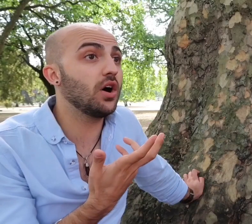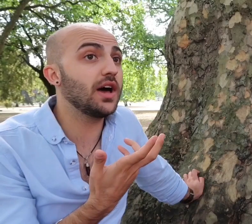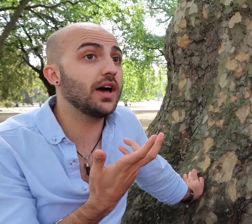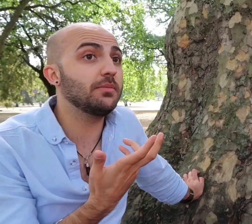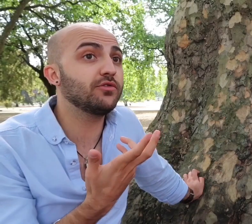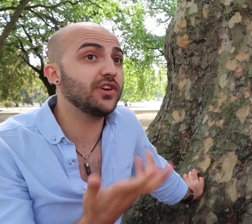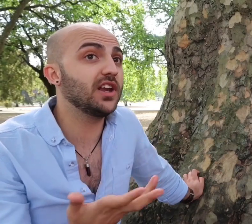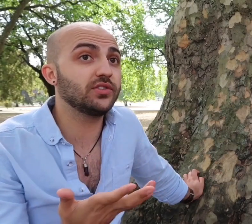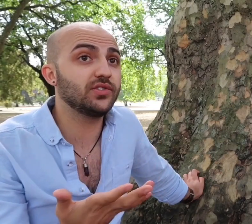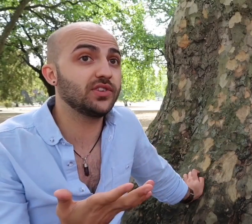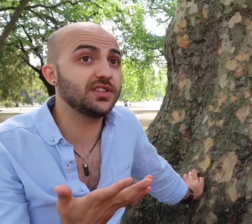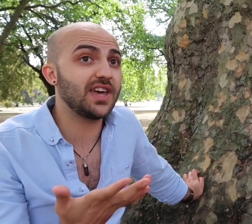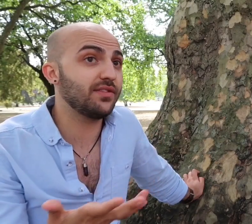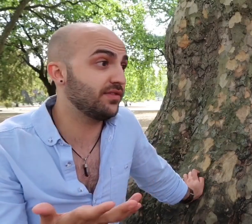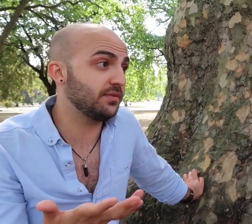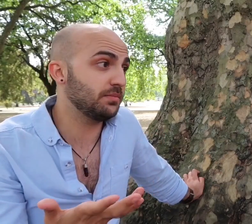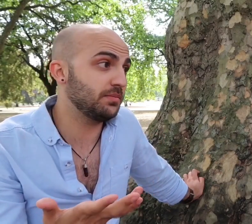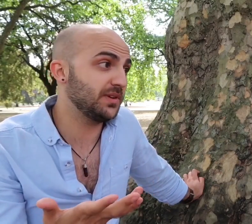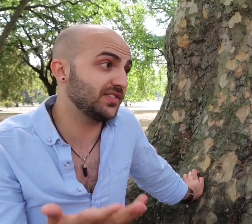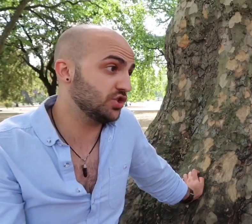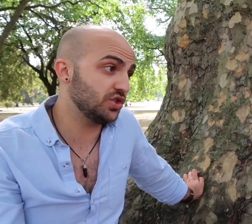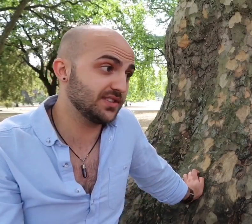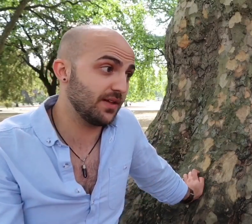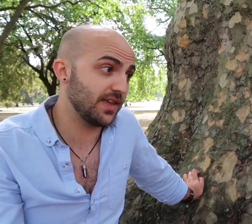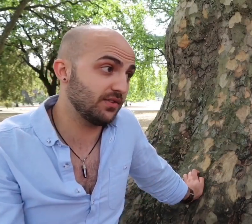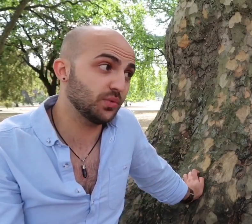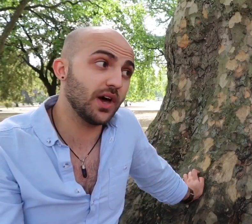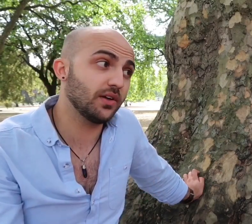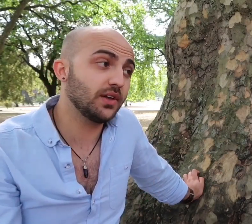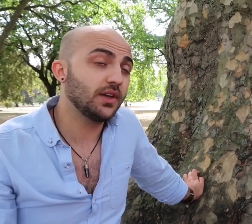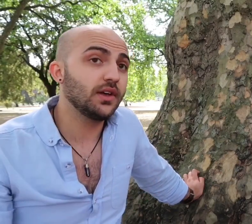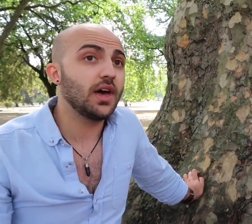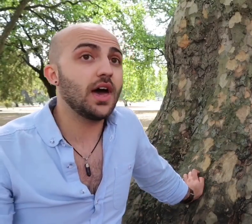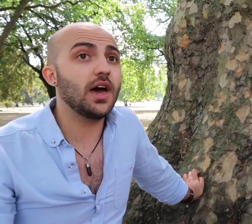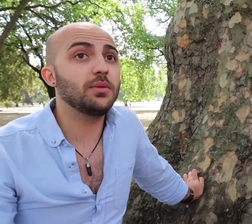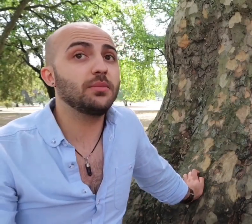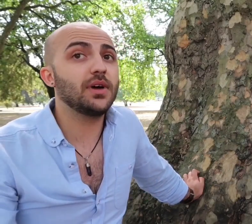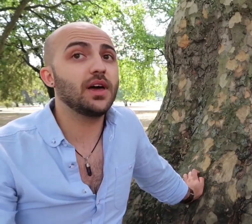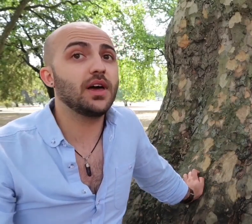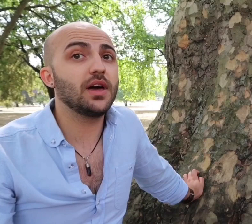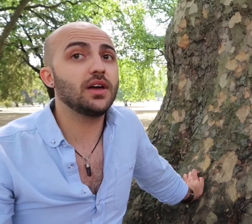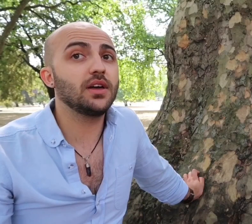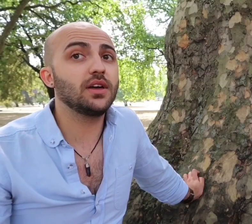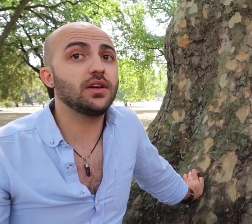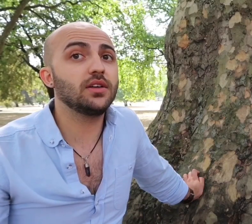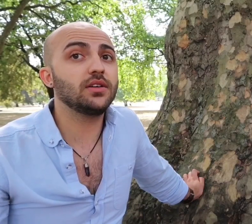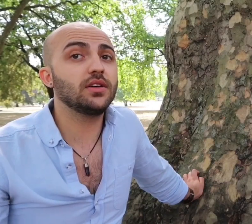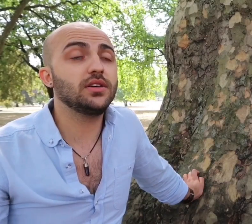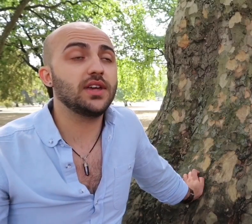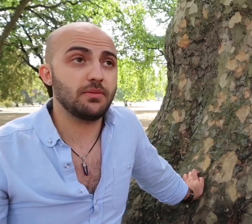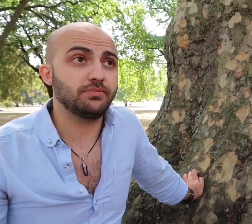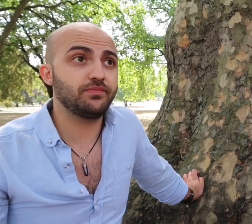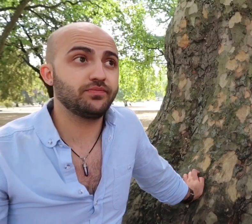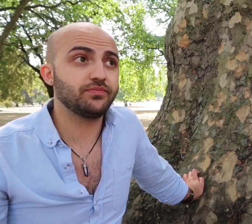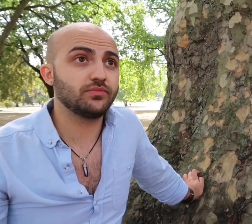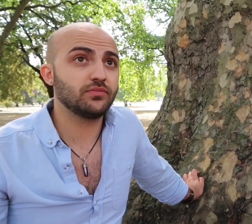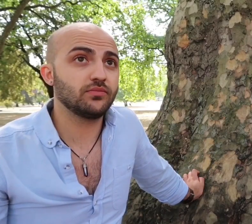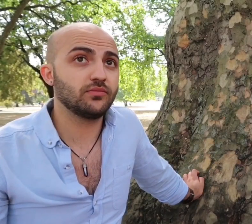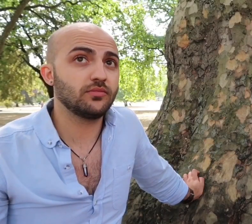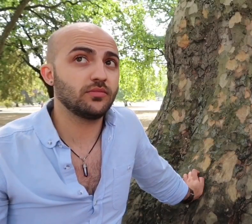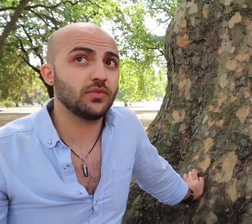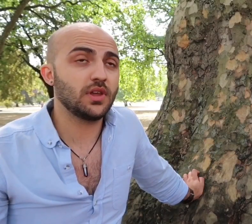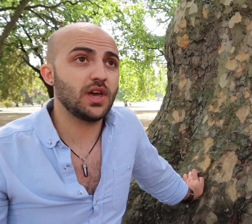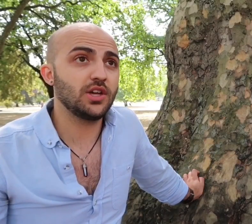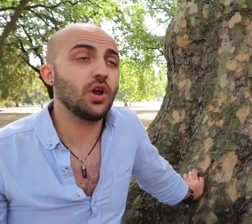freelance Deaf BSL tutors out there as well. Okay. Yeah..